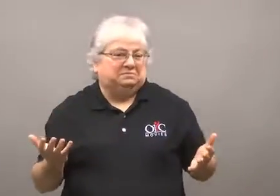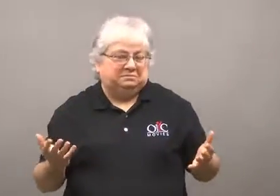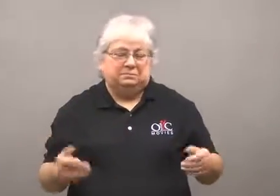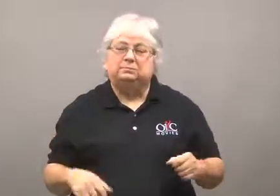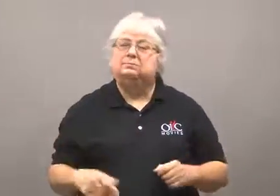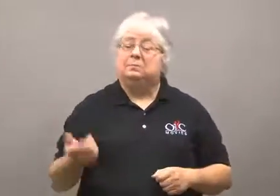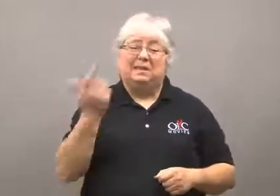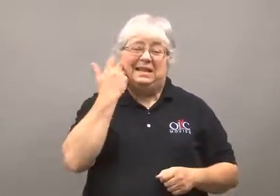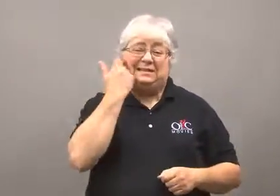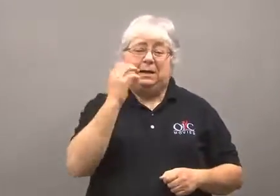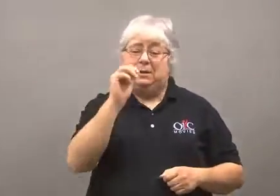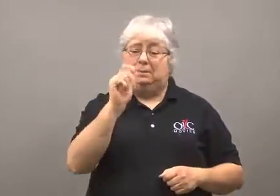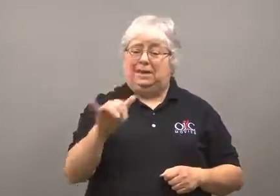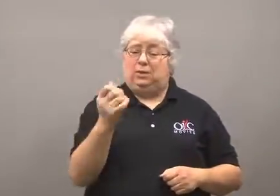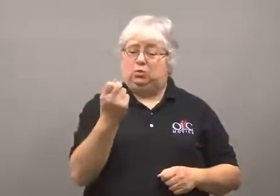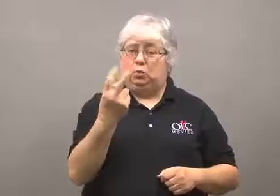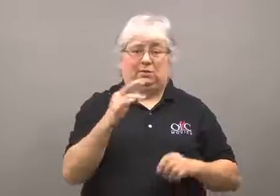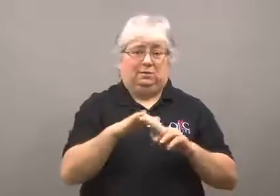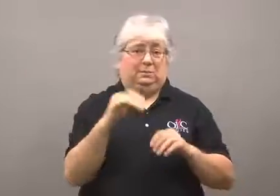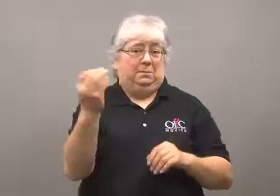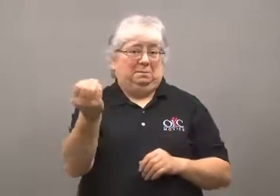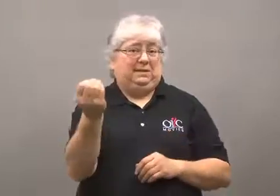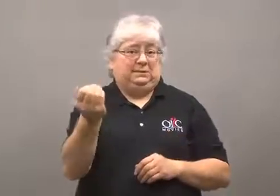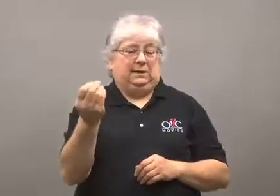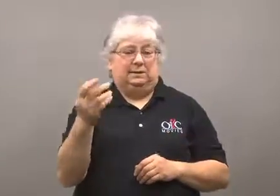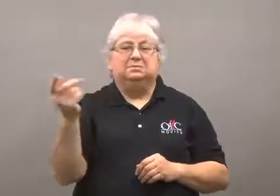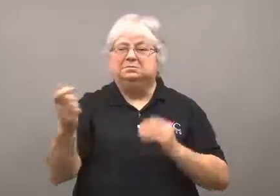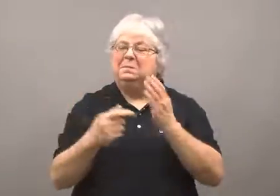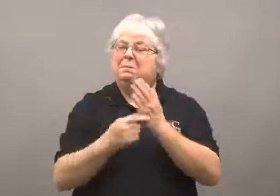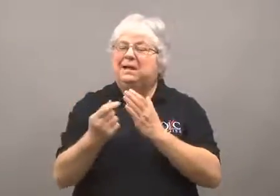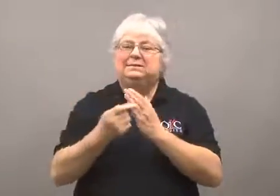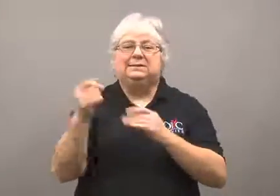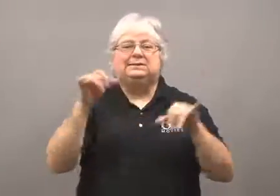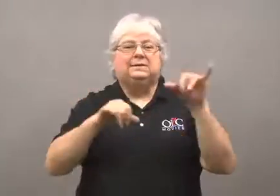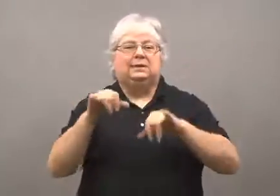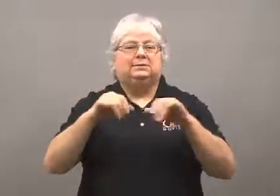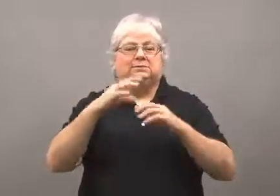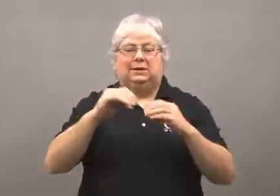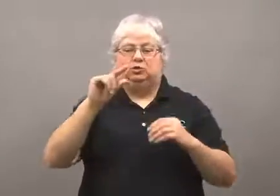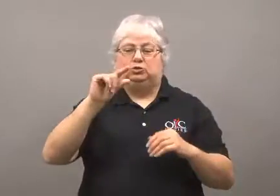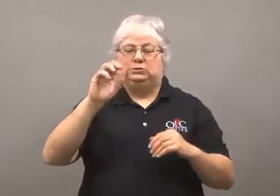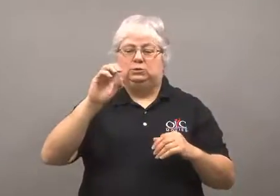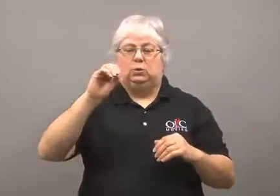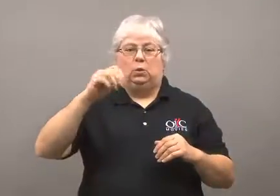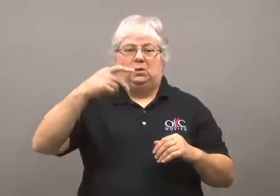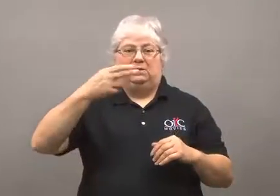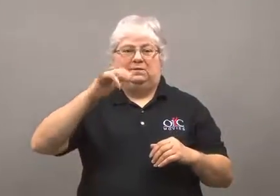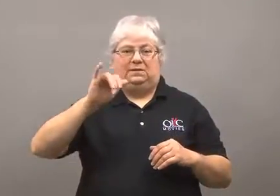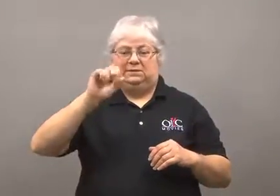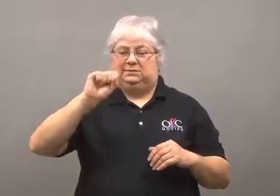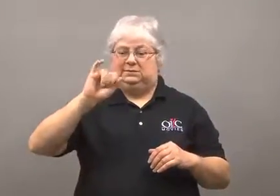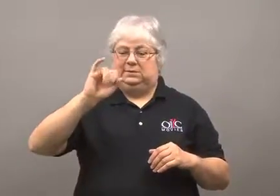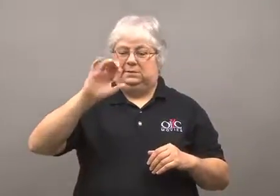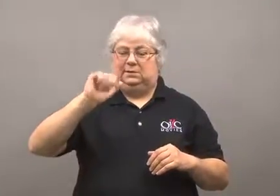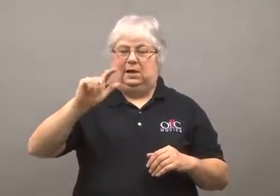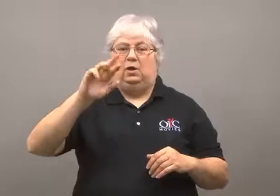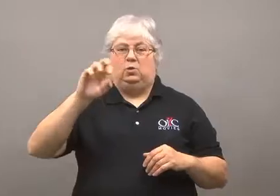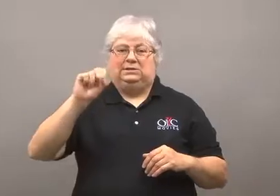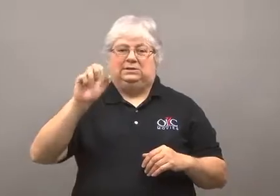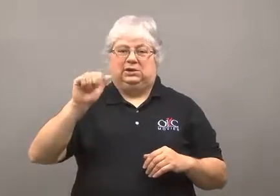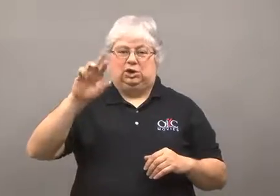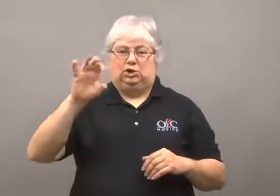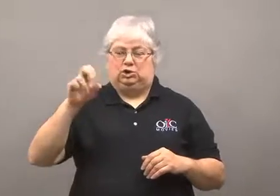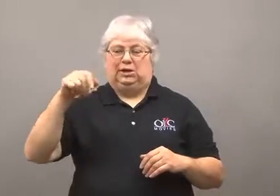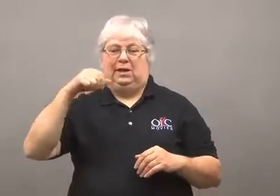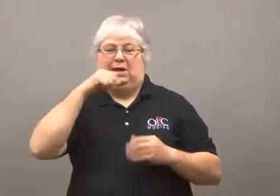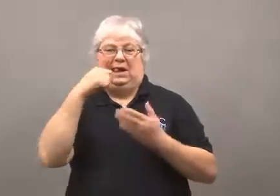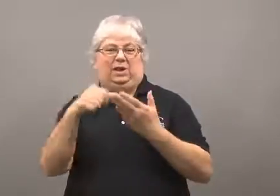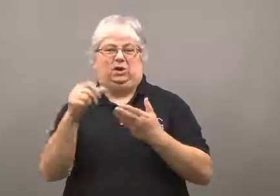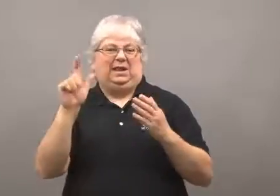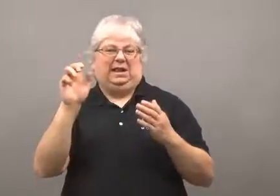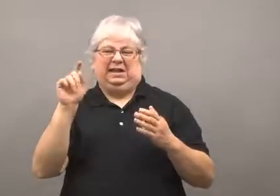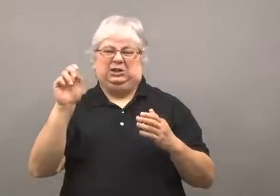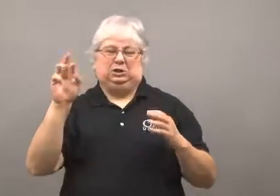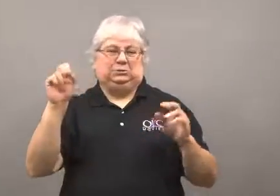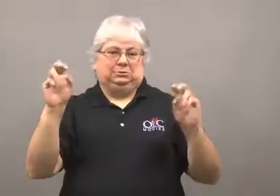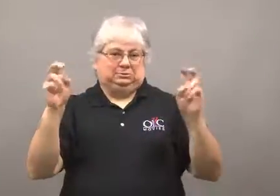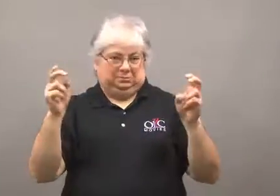On Monday, May 12, the journal Science and Geophysical Research Letters